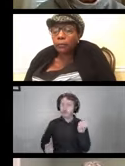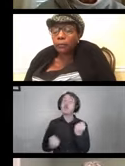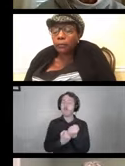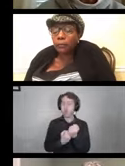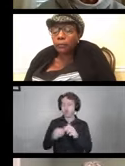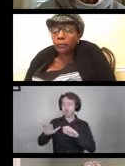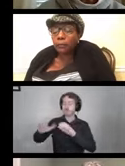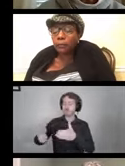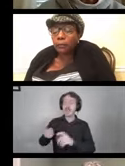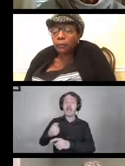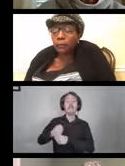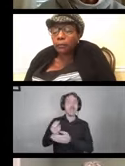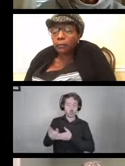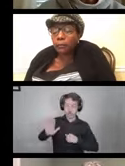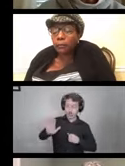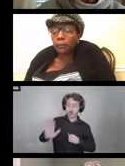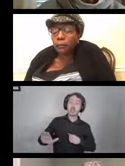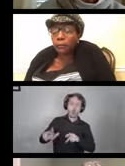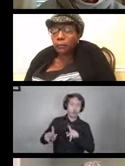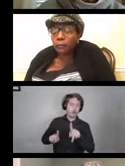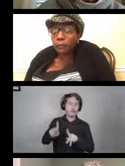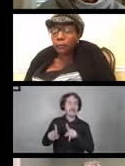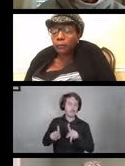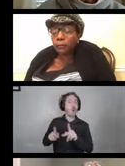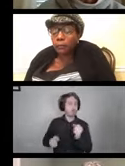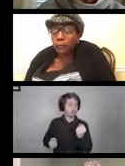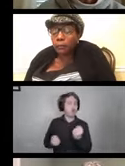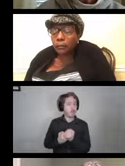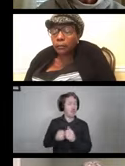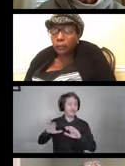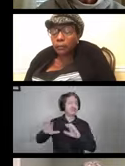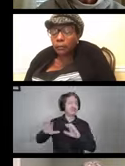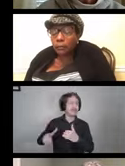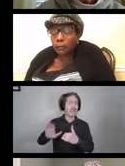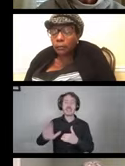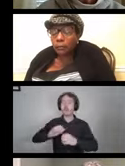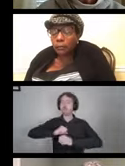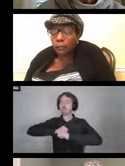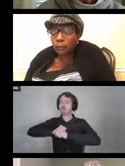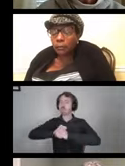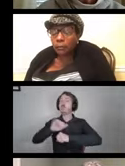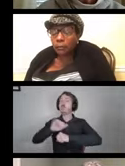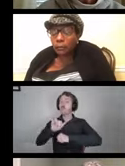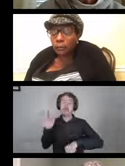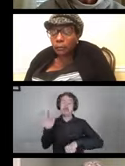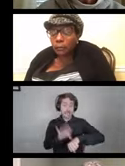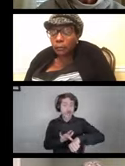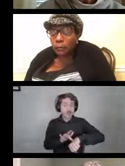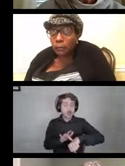our support people are protected as well because they're touching our DME and our devices